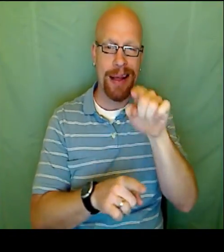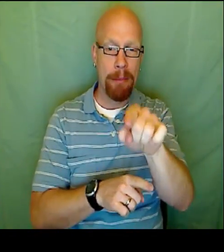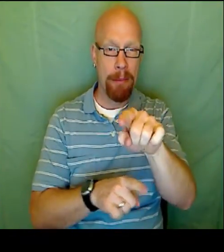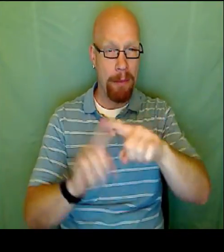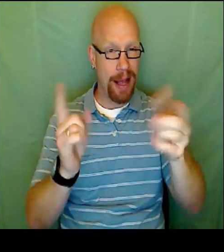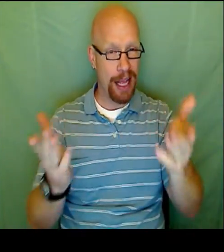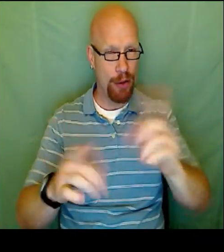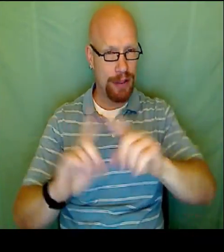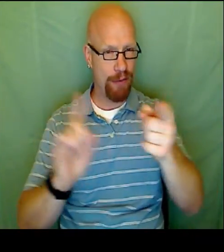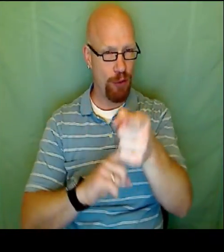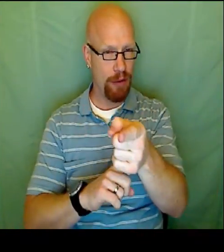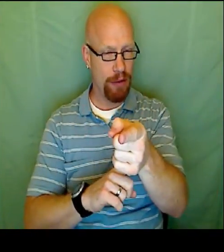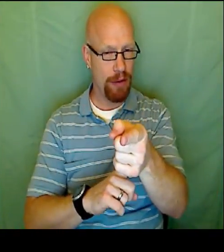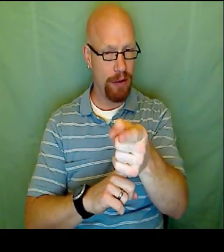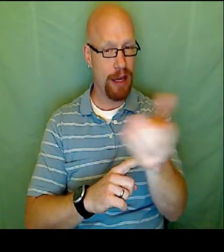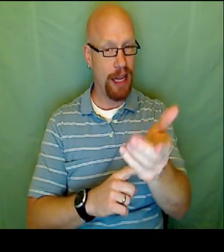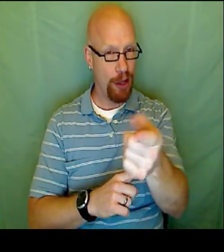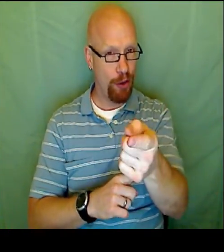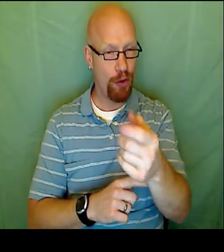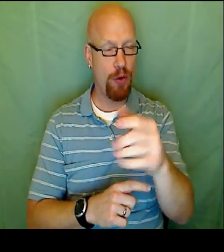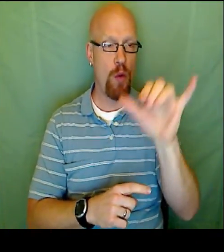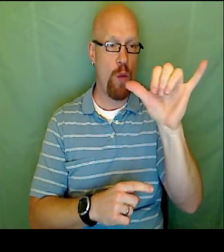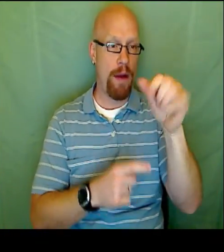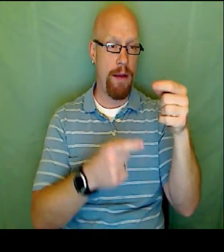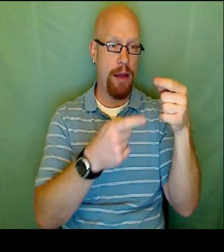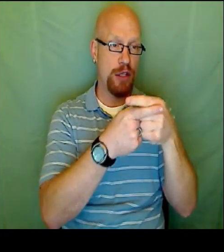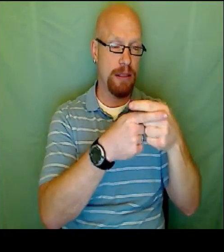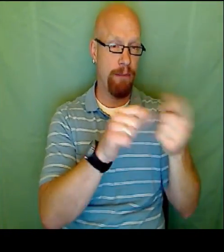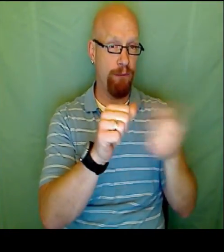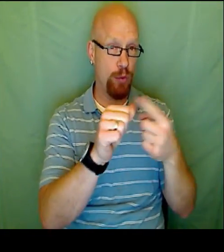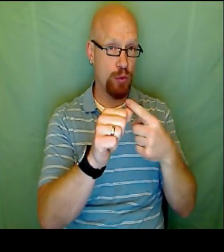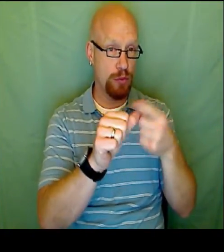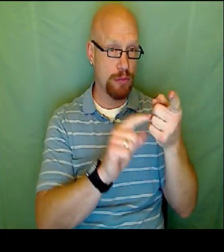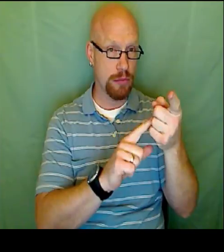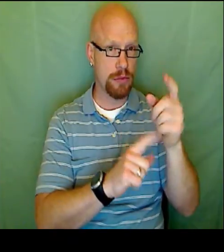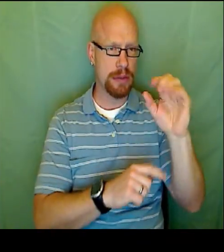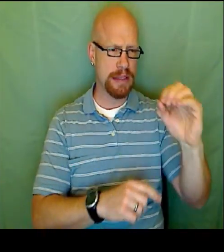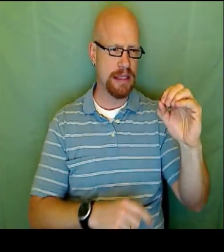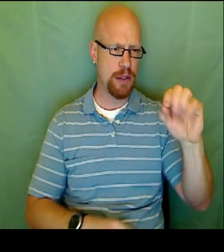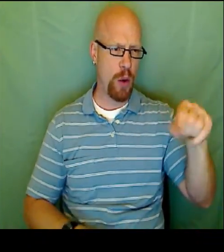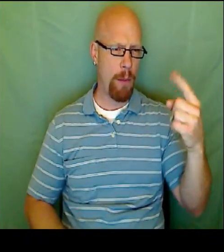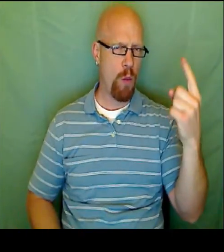In the other vlog I had both the same slope and the same Y intercept.